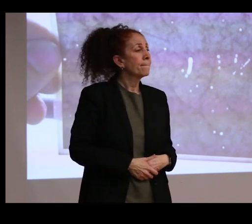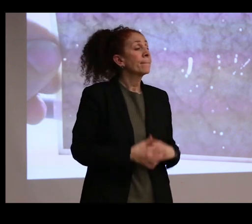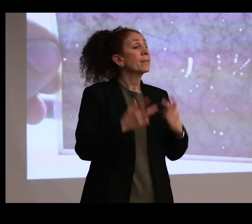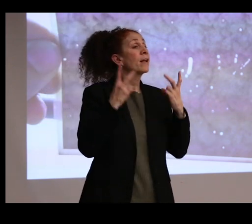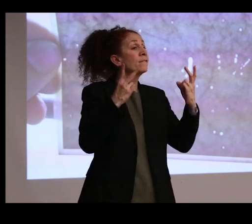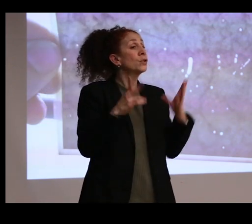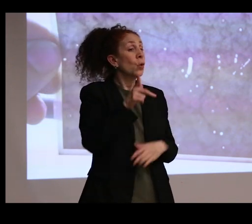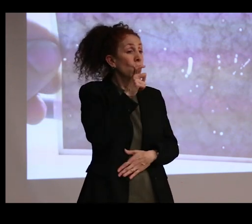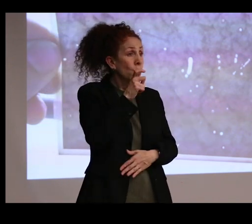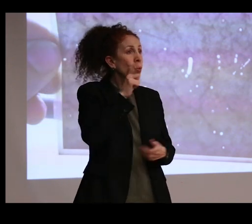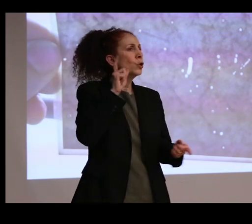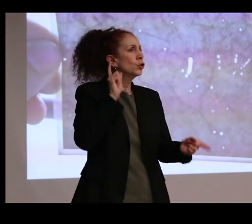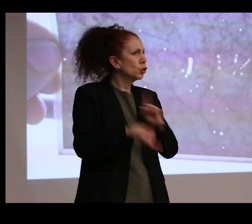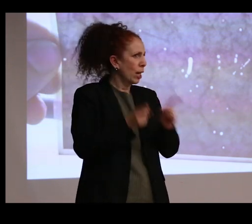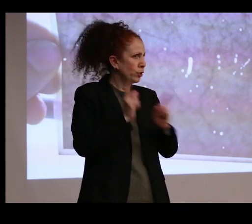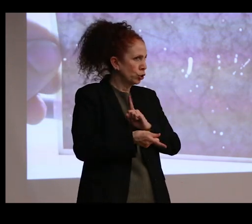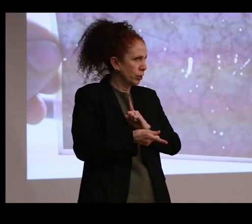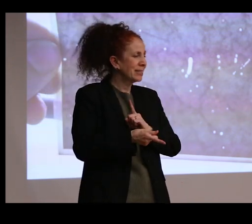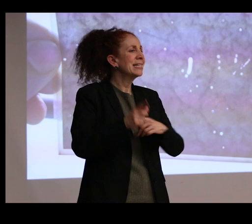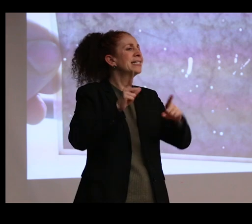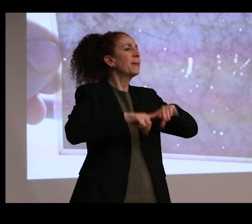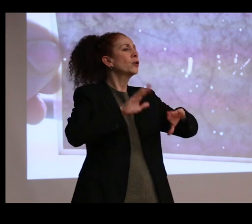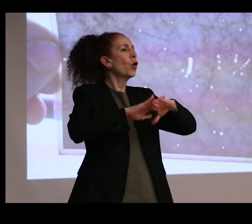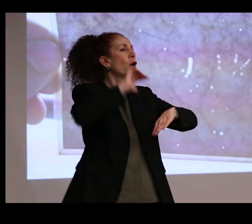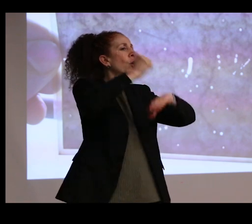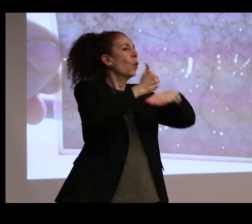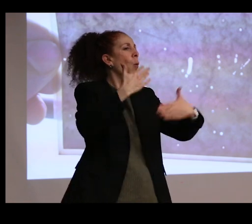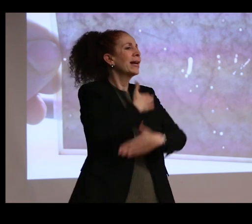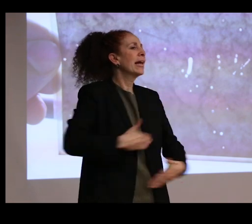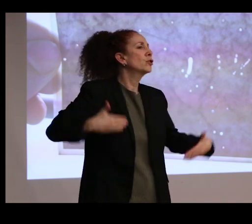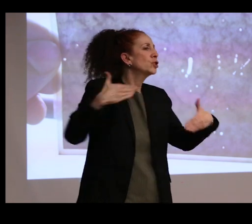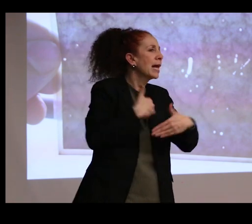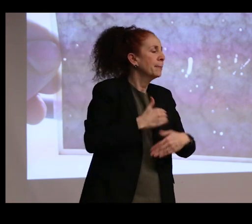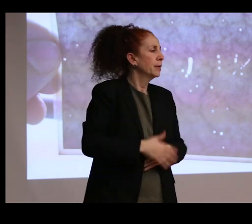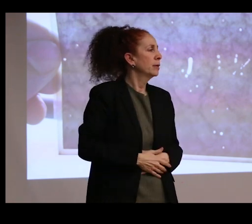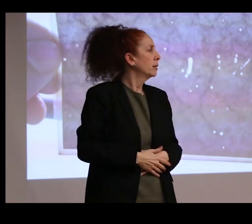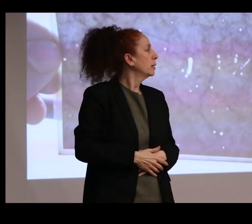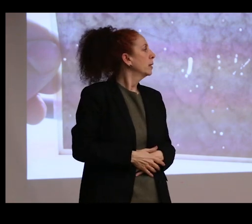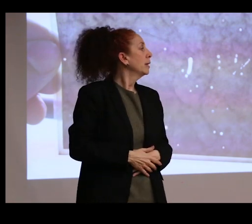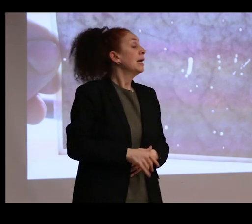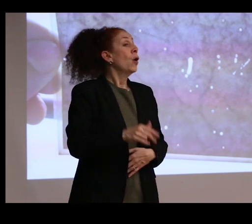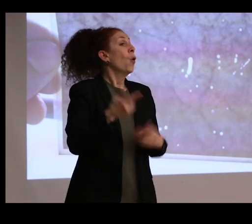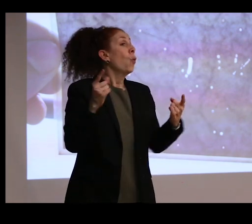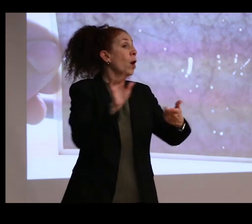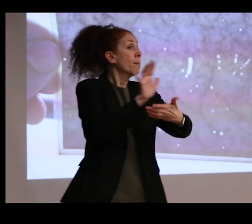when other kinds of entertainments are available. So when the talkies come in, when movies are available,